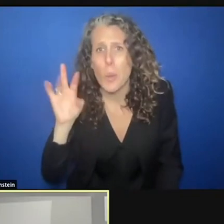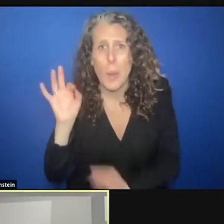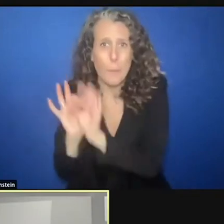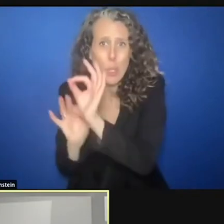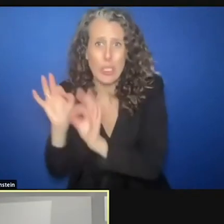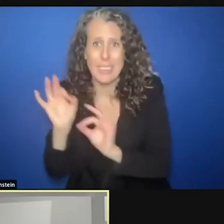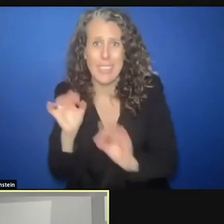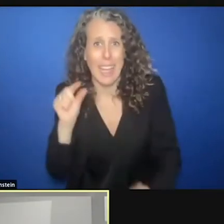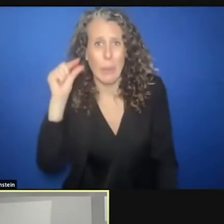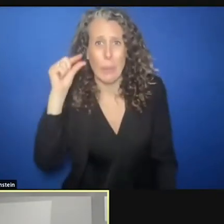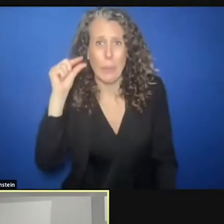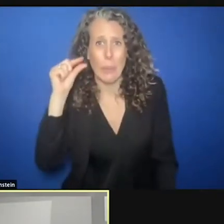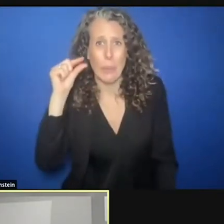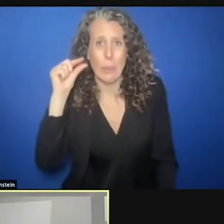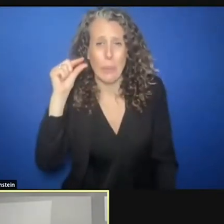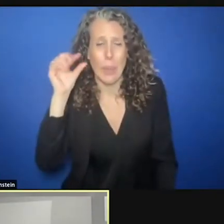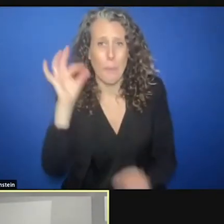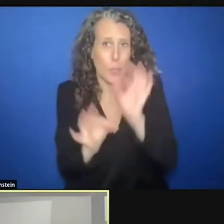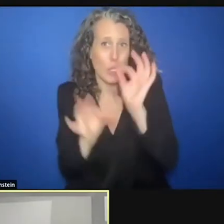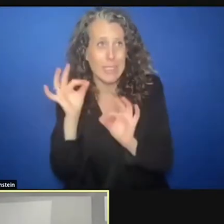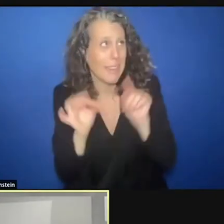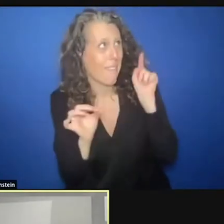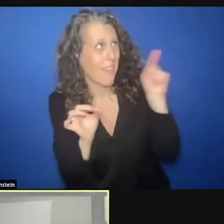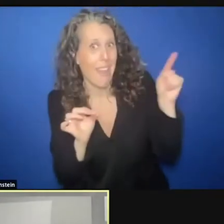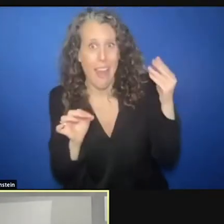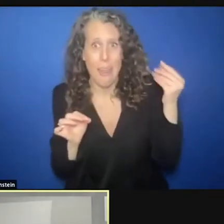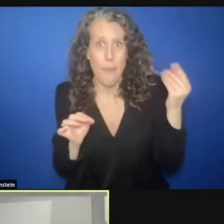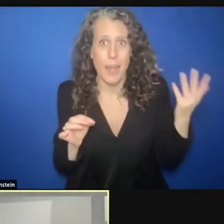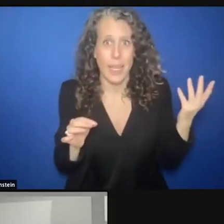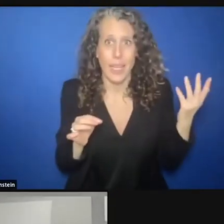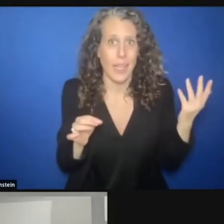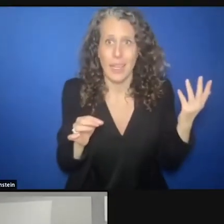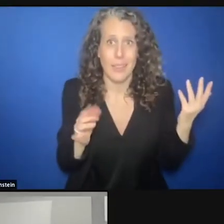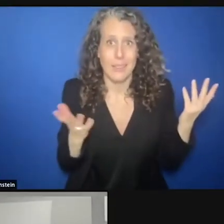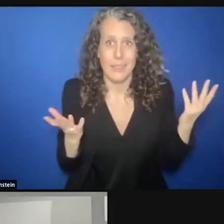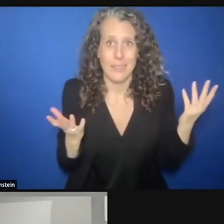can afford even in the time of a pandemic. >> CHRIS GUNNESS: Sorry to interrupt. You